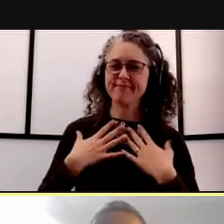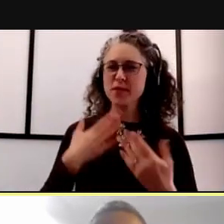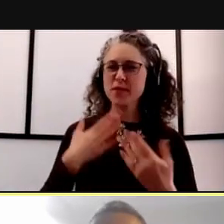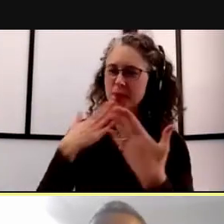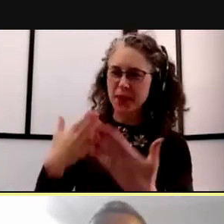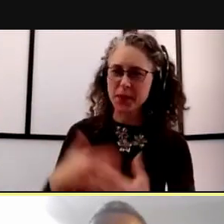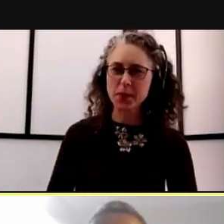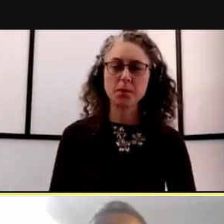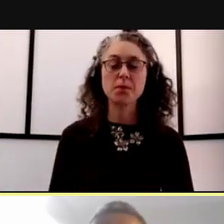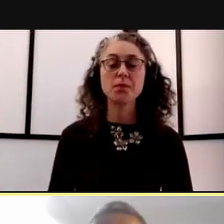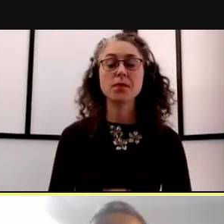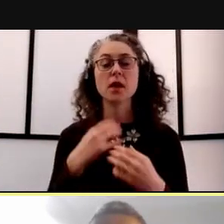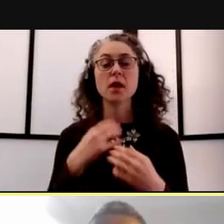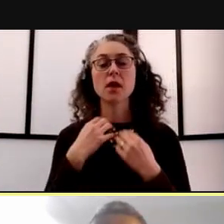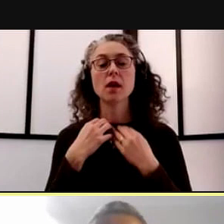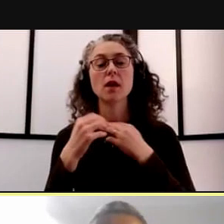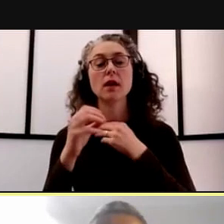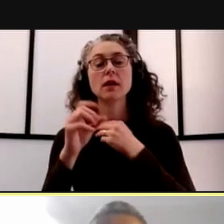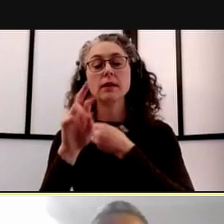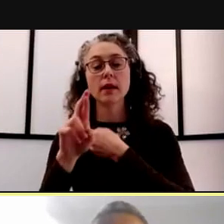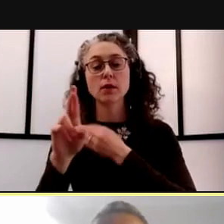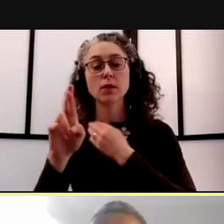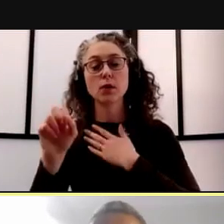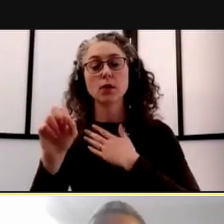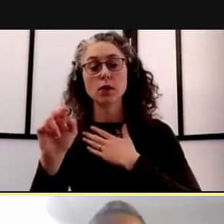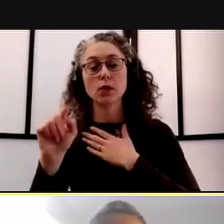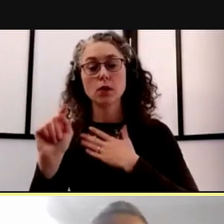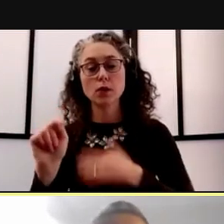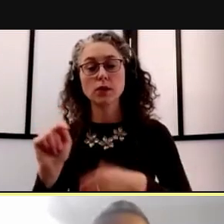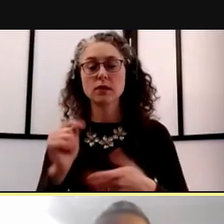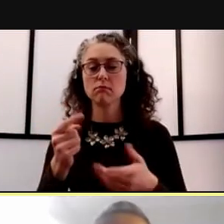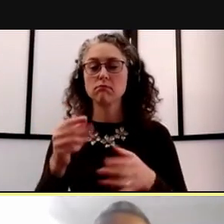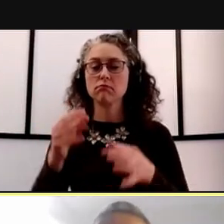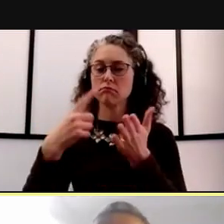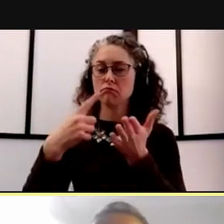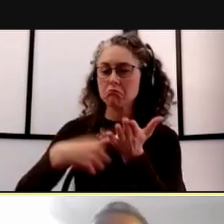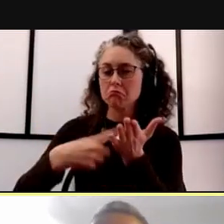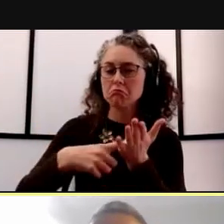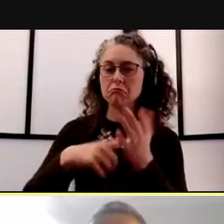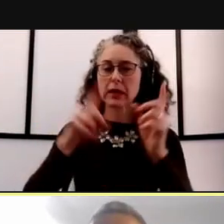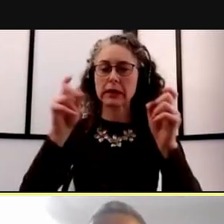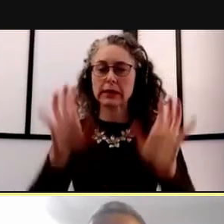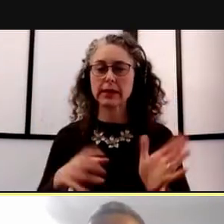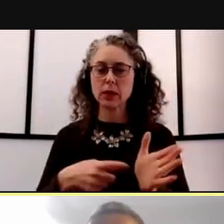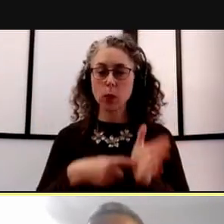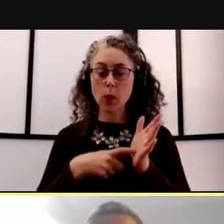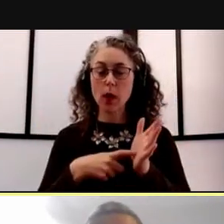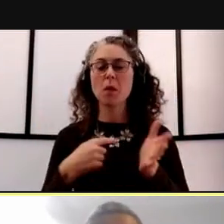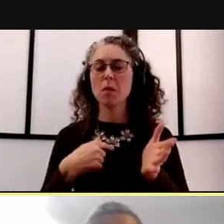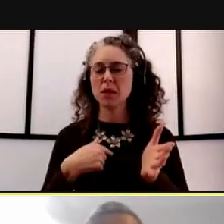Dr. Ernst touched on testing requirements a little bit in his remarks, but I'll just thank the hard work